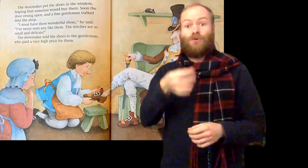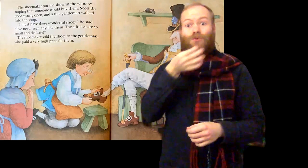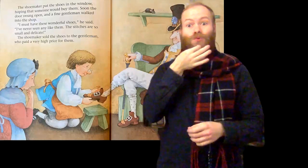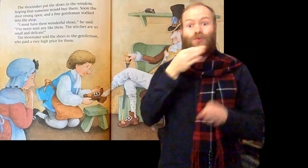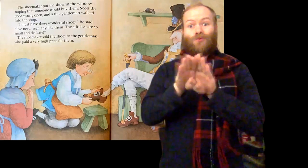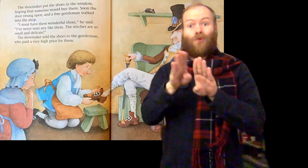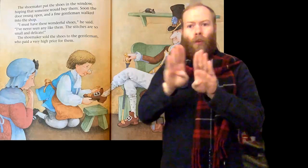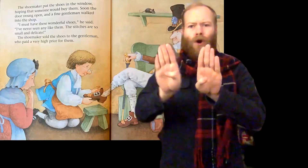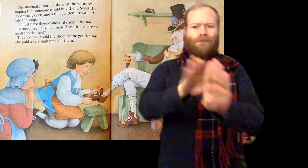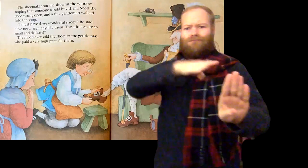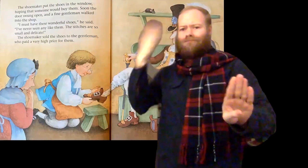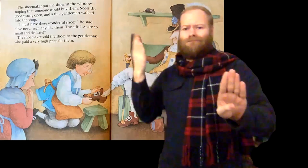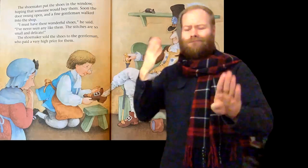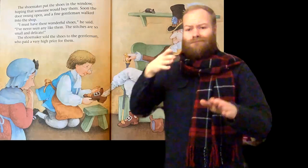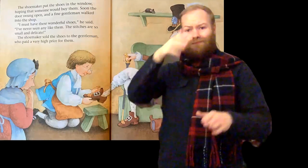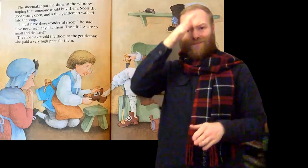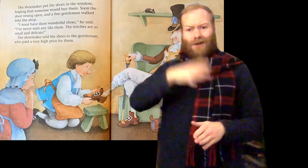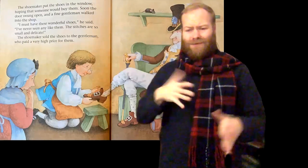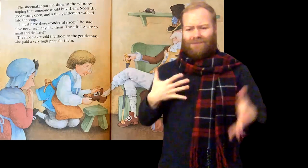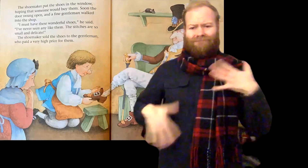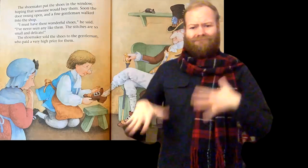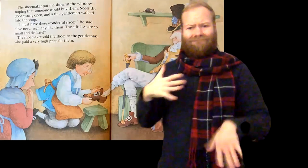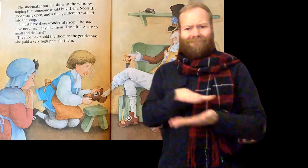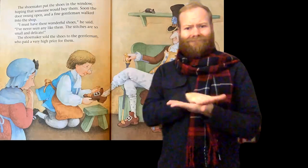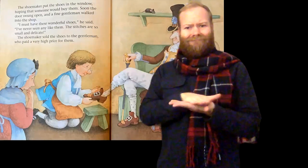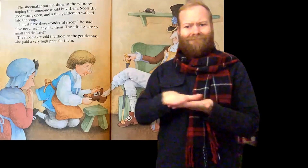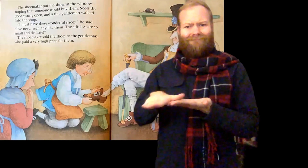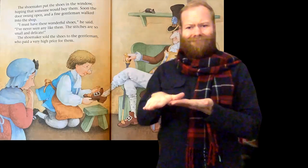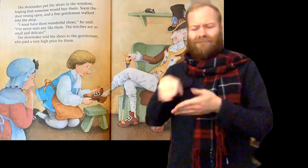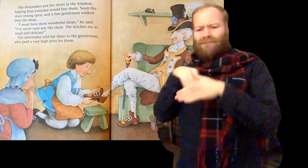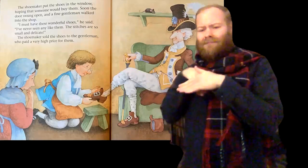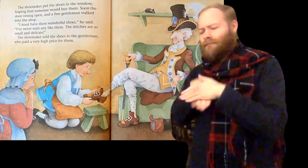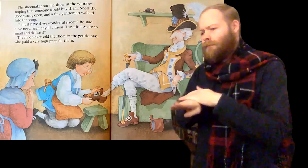Soon the door swung open, and a fine gentleman walked into the shop.